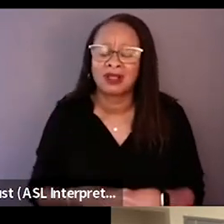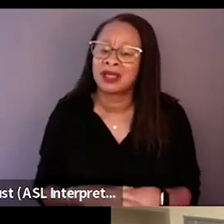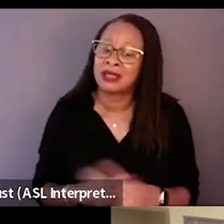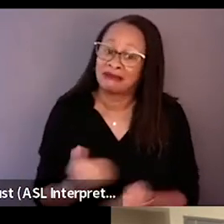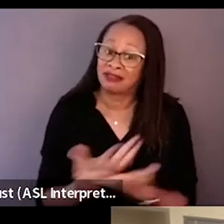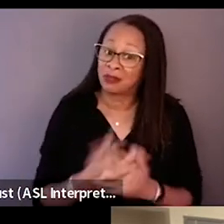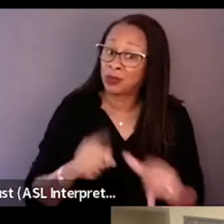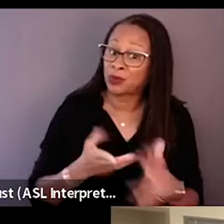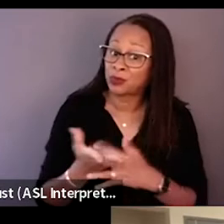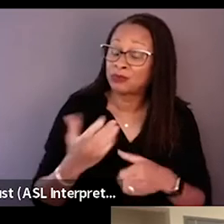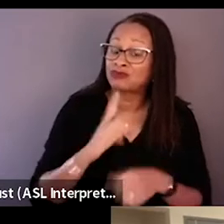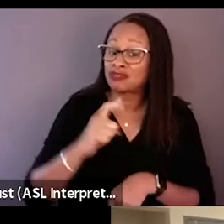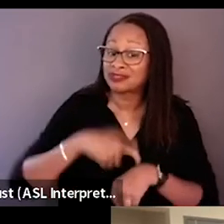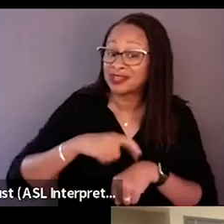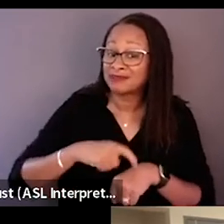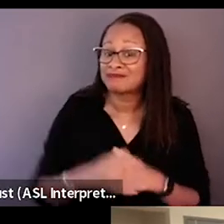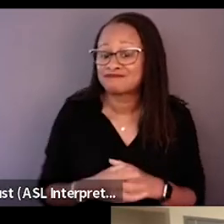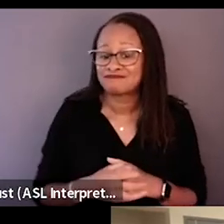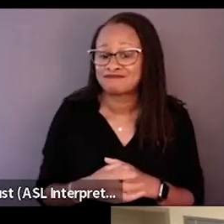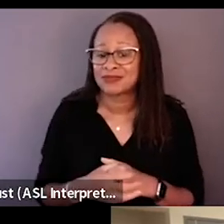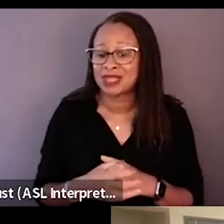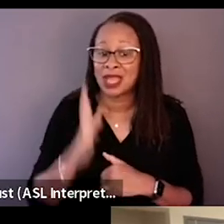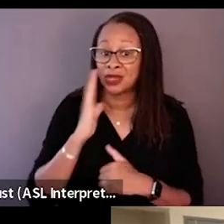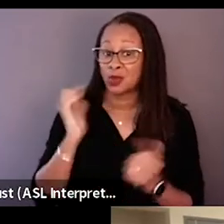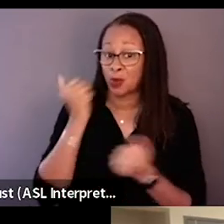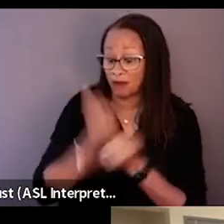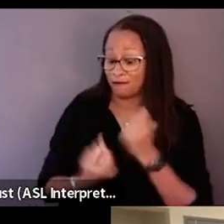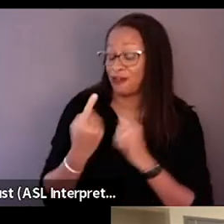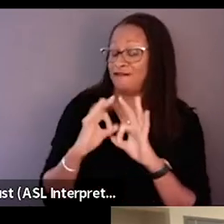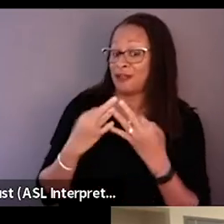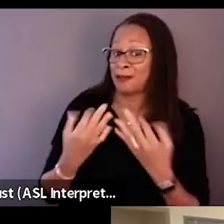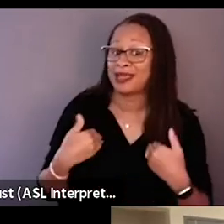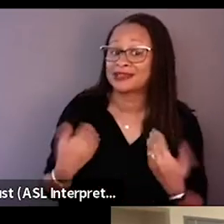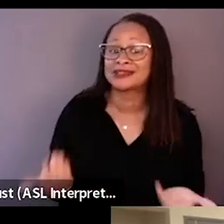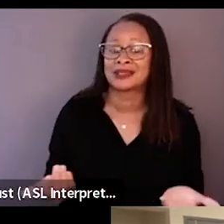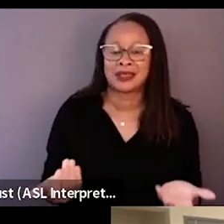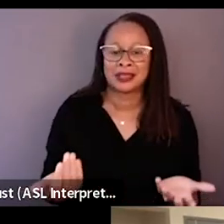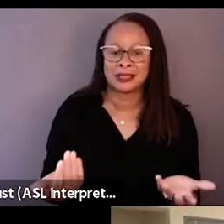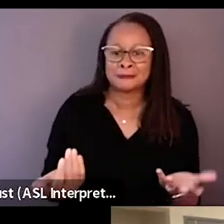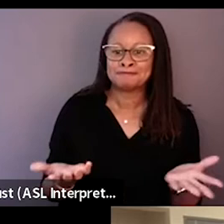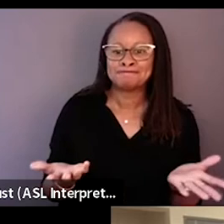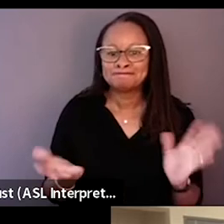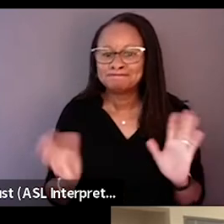in real time. There are... I know that every family, I'm sure has their differences and their fights and everything,